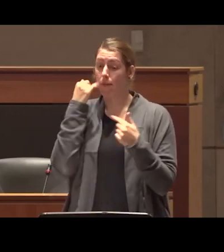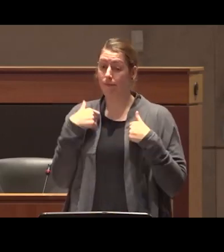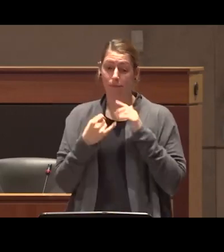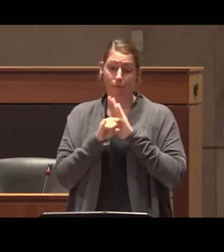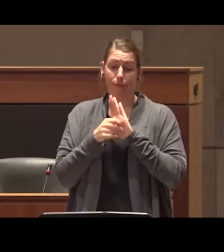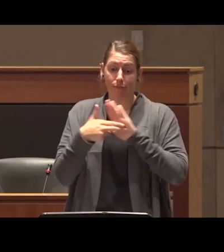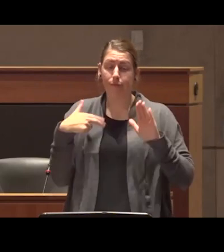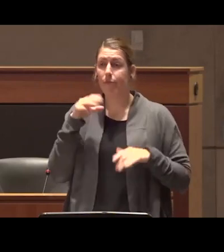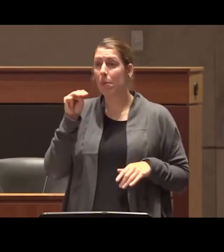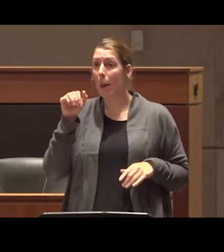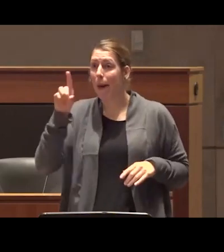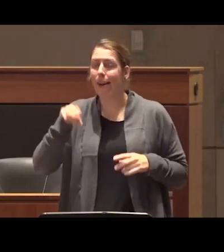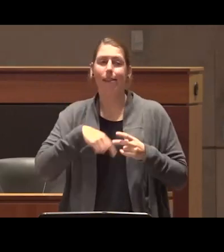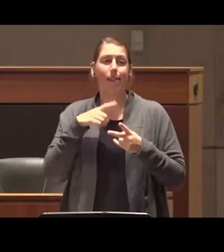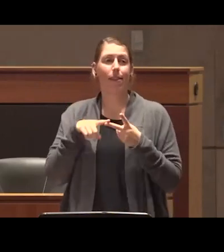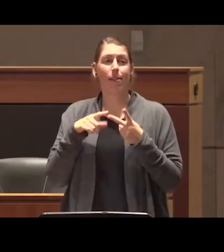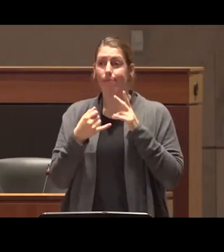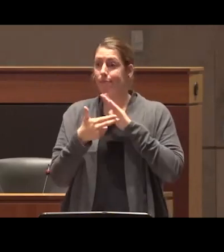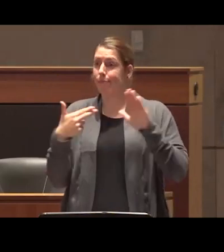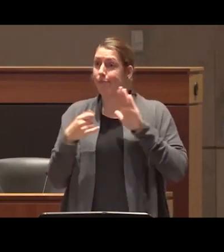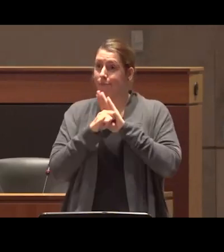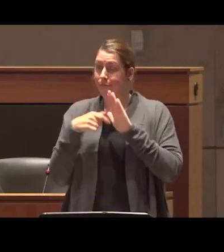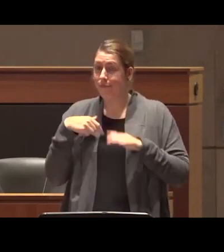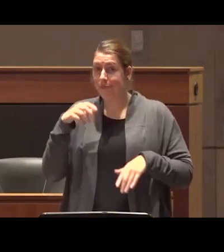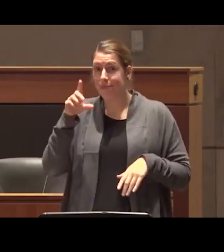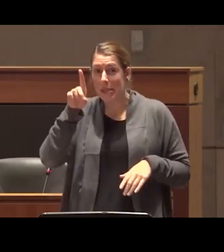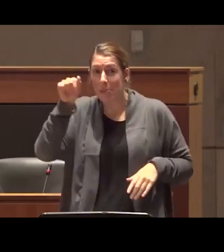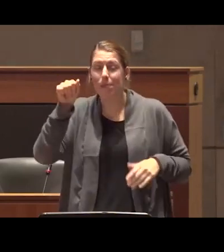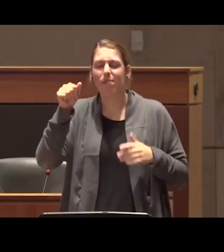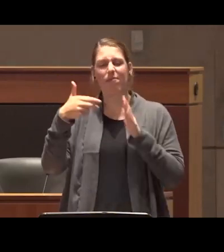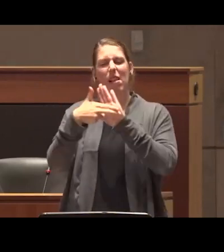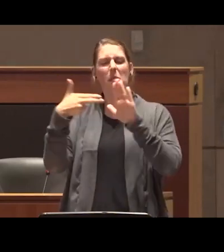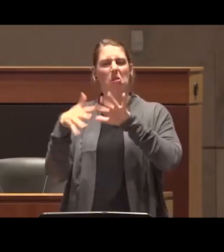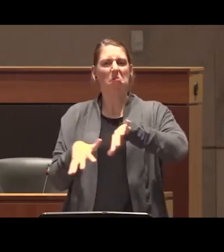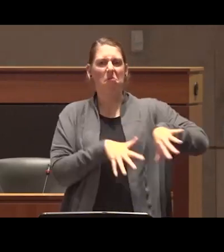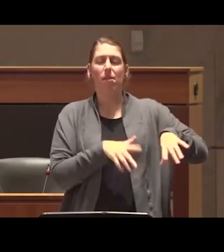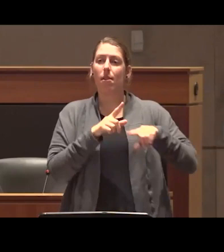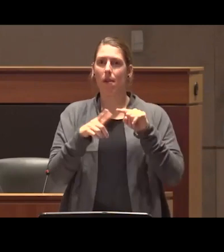mad for those of us who identify as disabled and labels aside I think we share converging